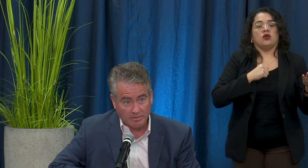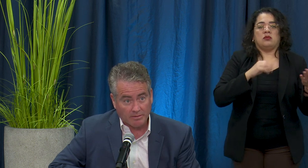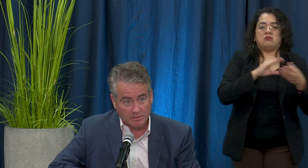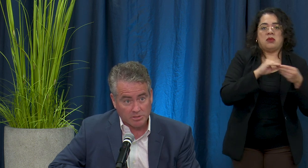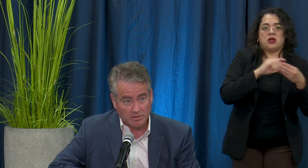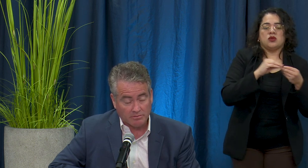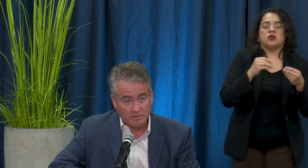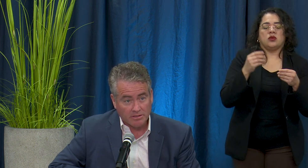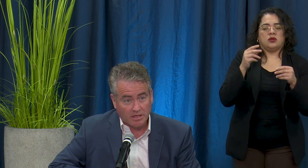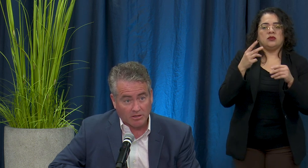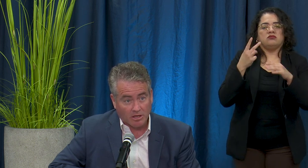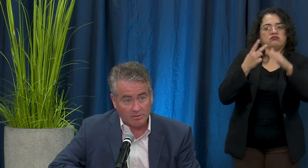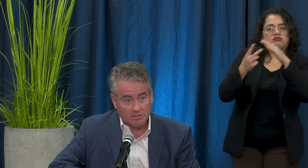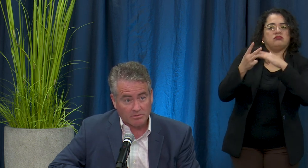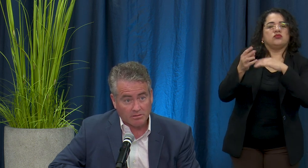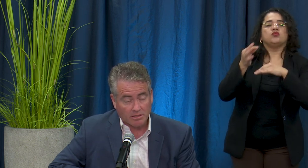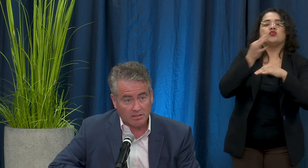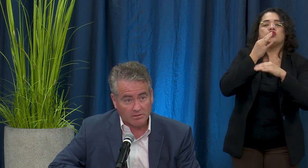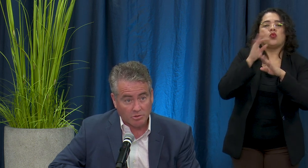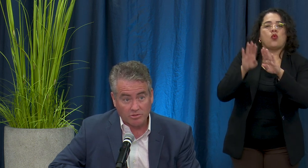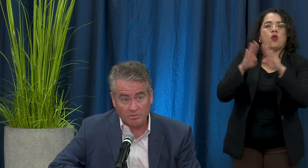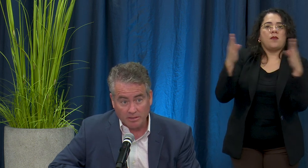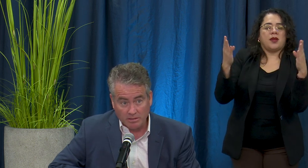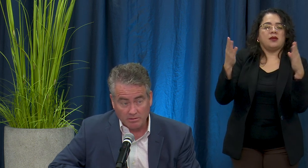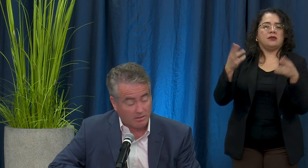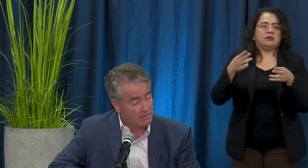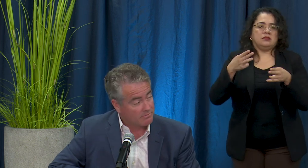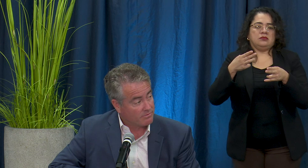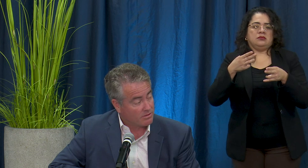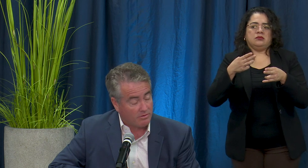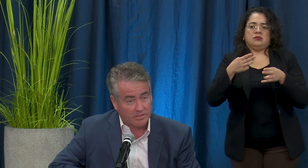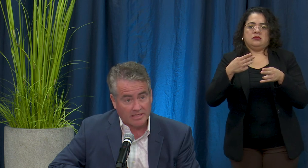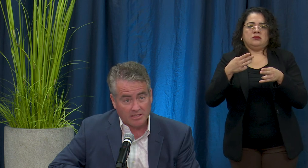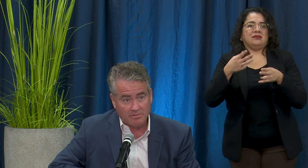it will be able to serve Long Beach short-term for the COVID-19